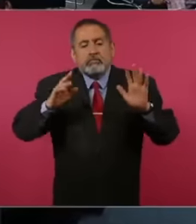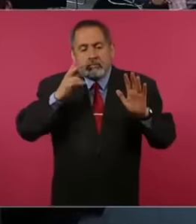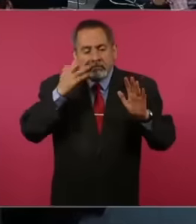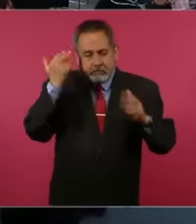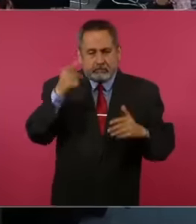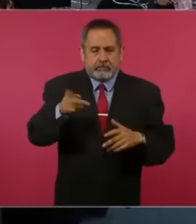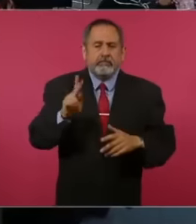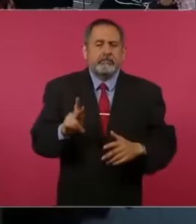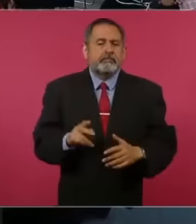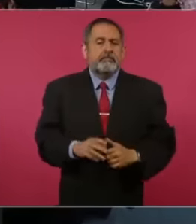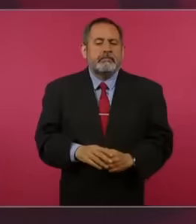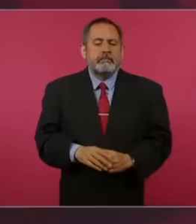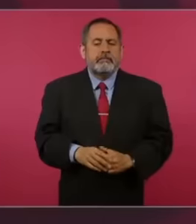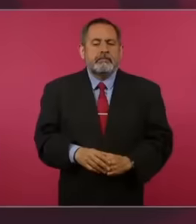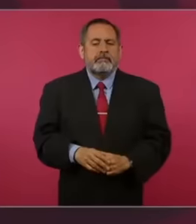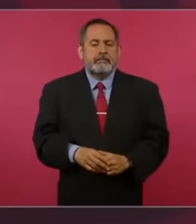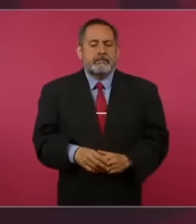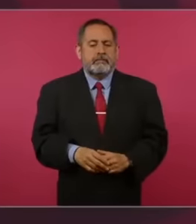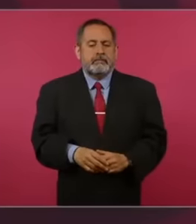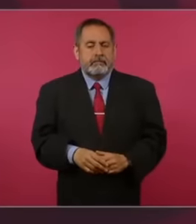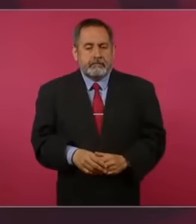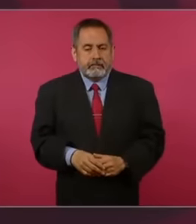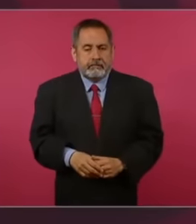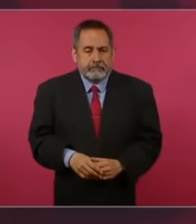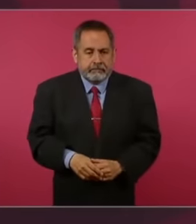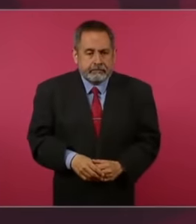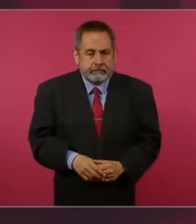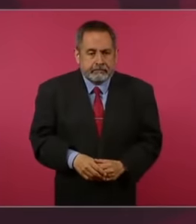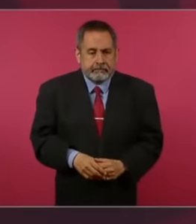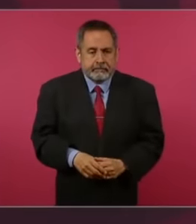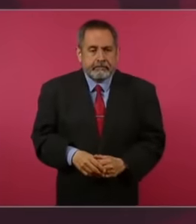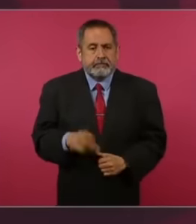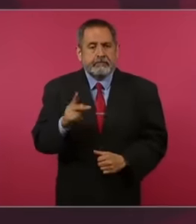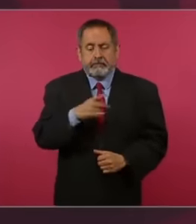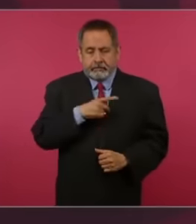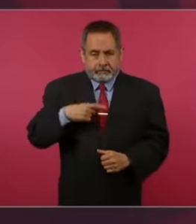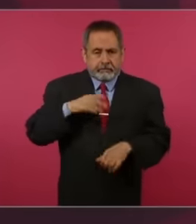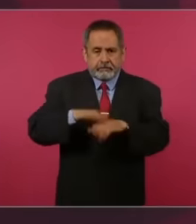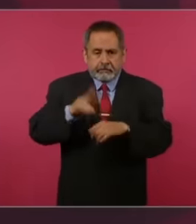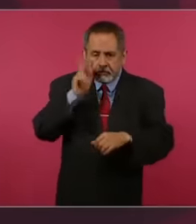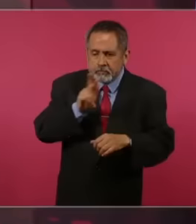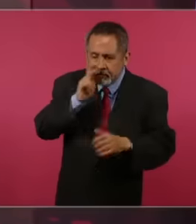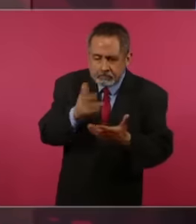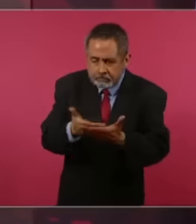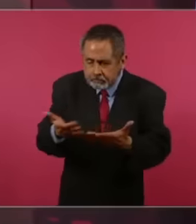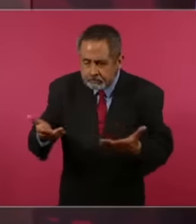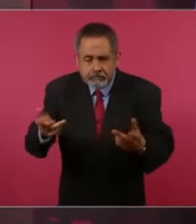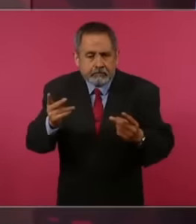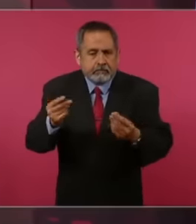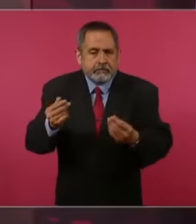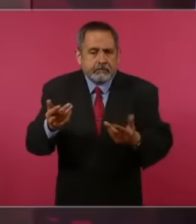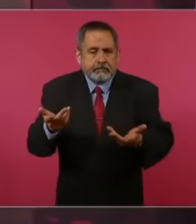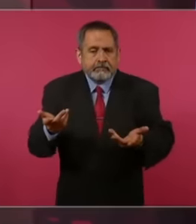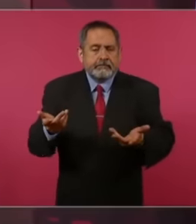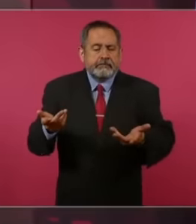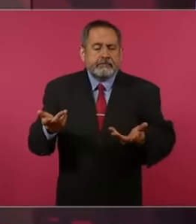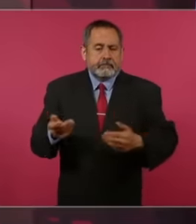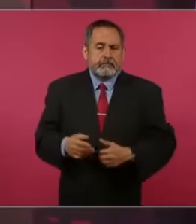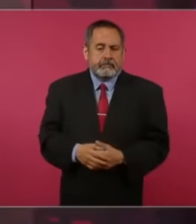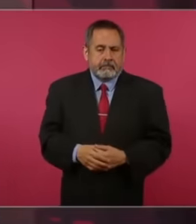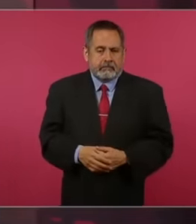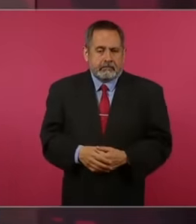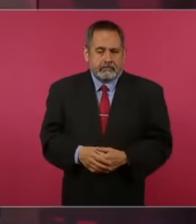but this We have to have more elements no No not yet